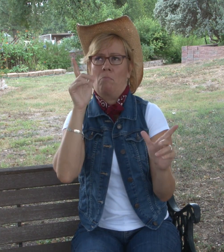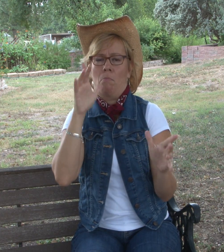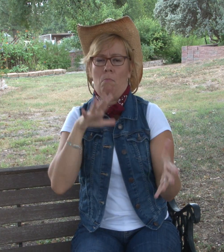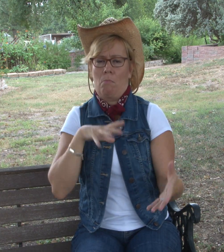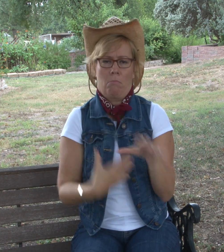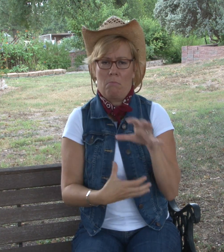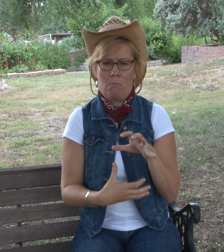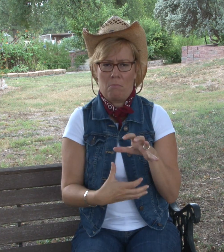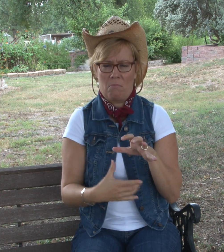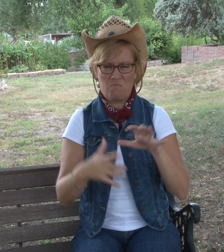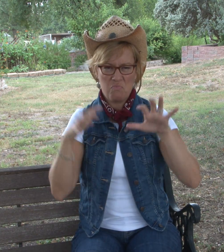but then when he woke up it was all messed up because it was raining hard.